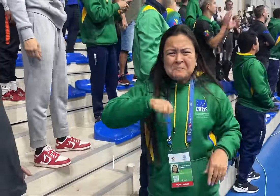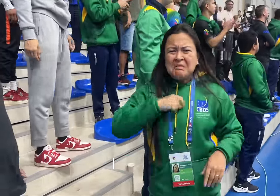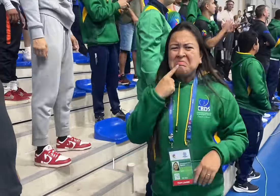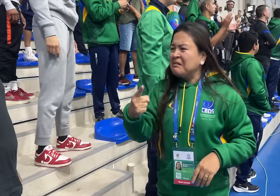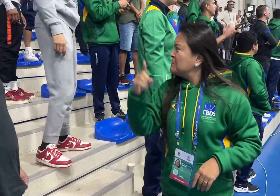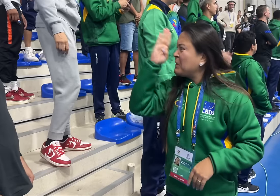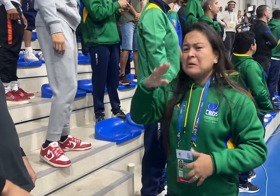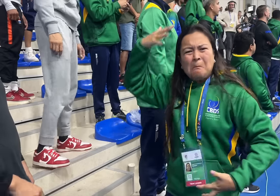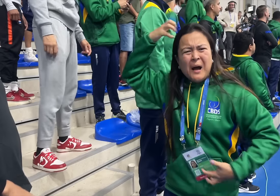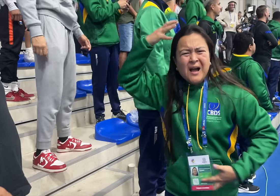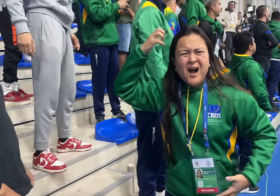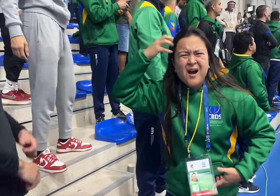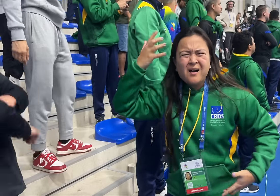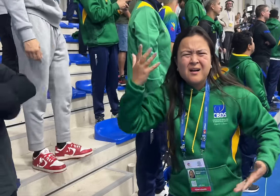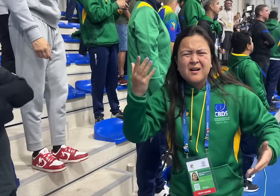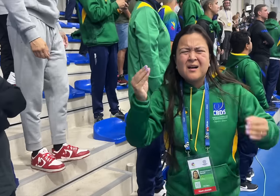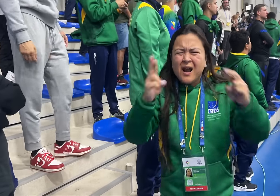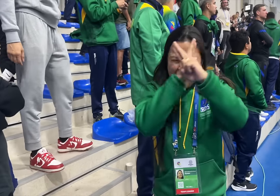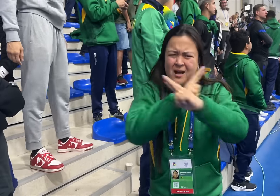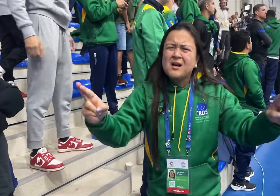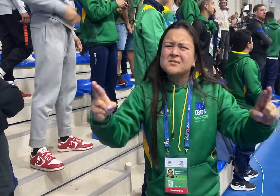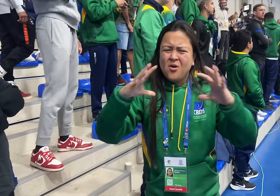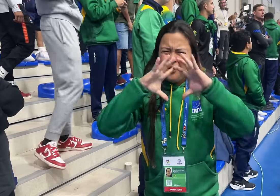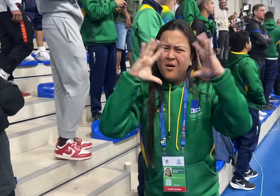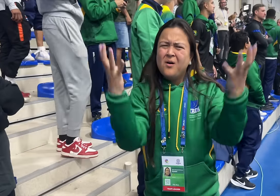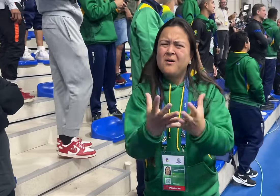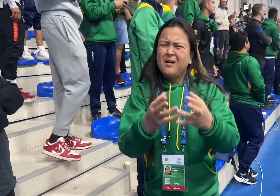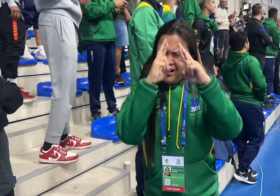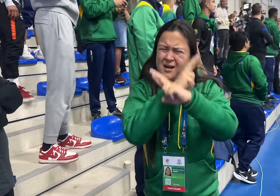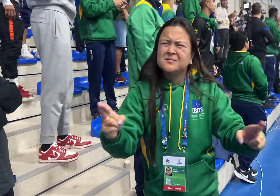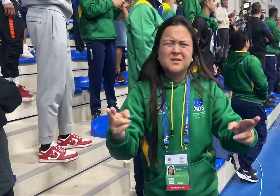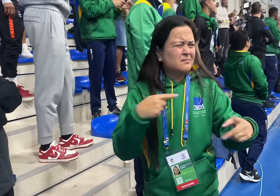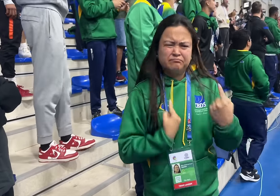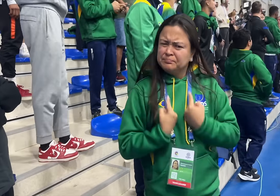of the Spain team told the Brazil team that we're monkeys. You need to show respect to everyone in the world. Respect! We will notify